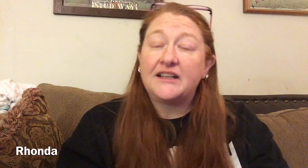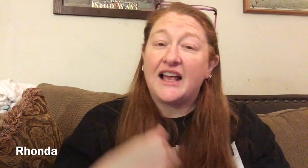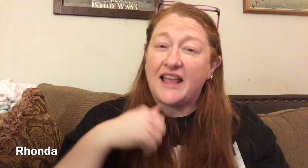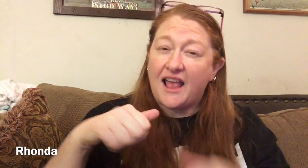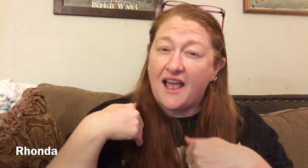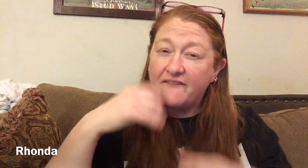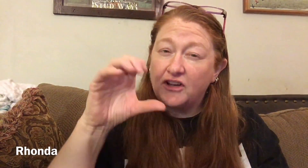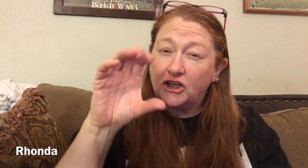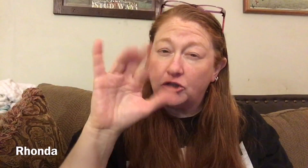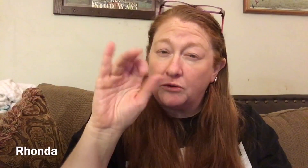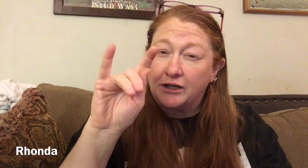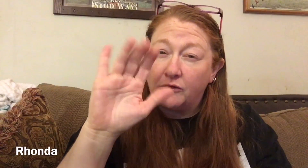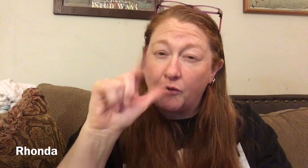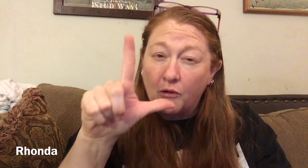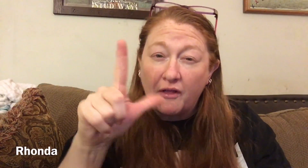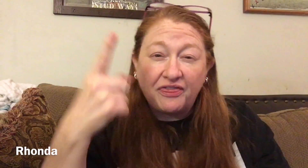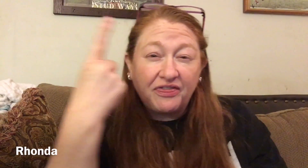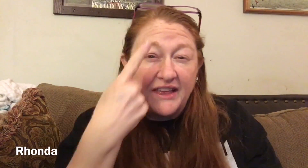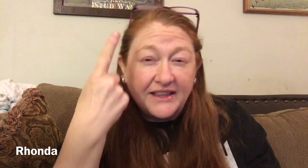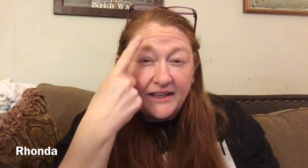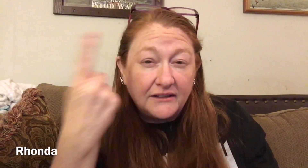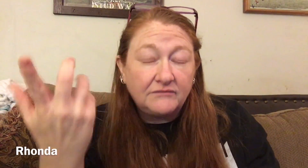I can have critical thinking...